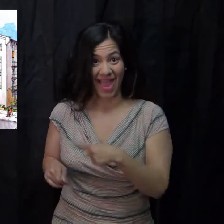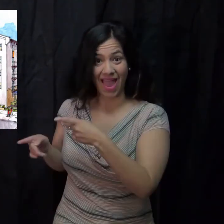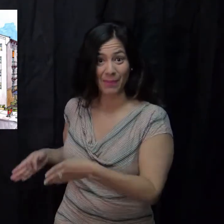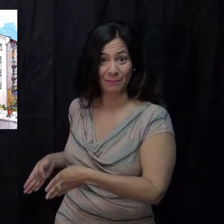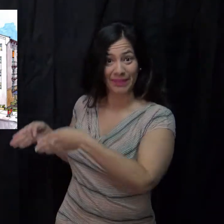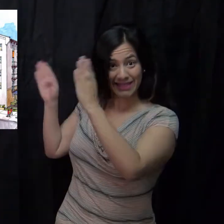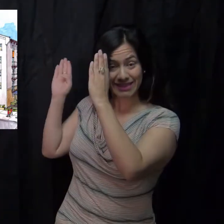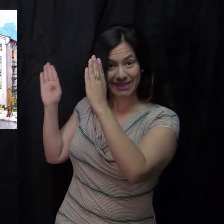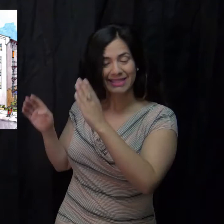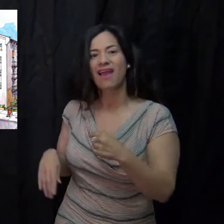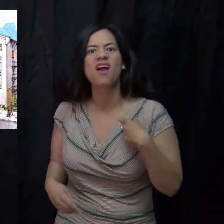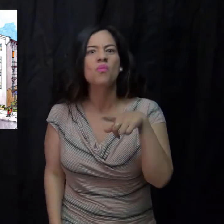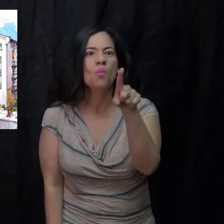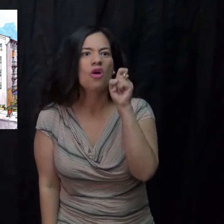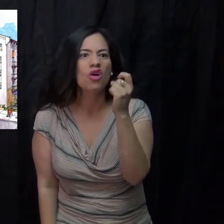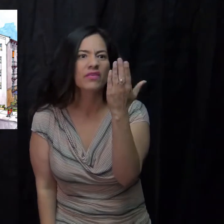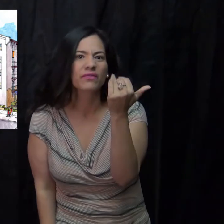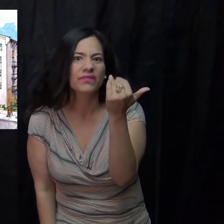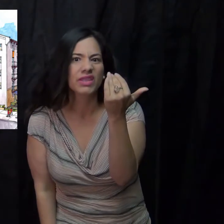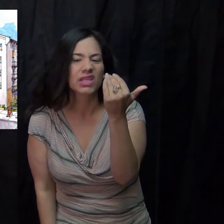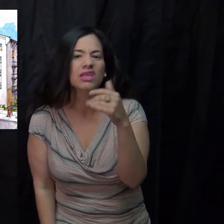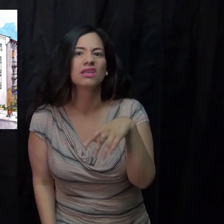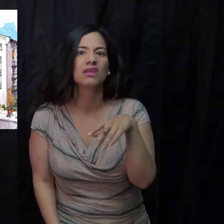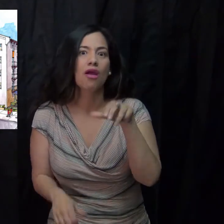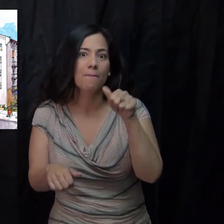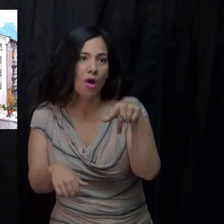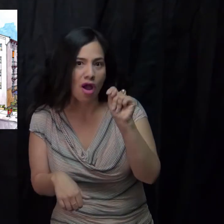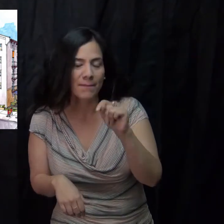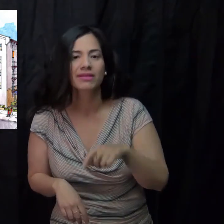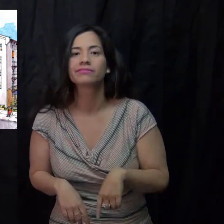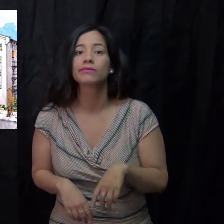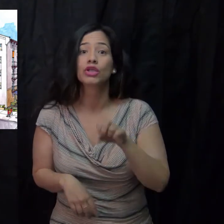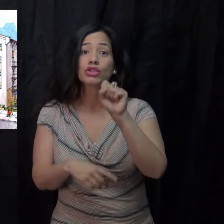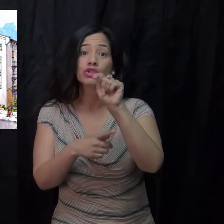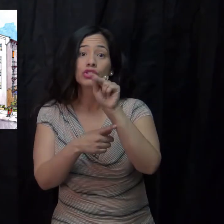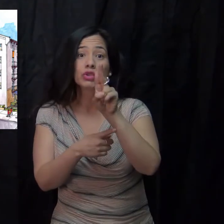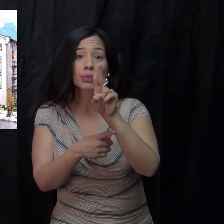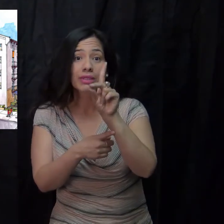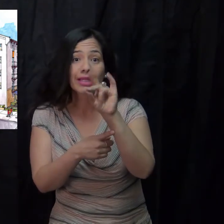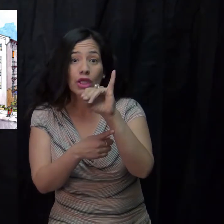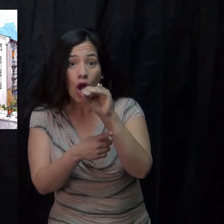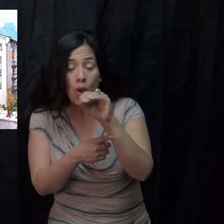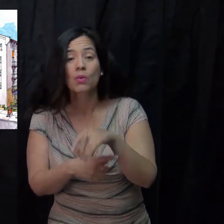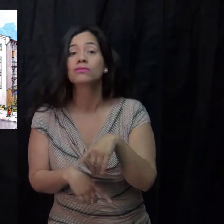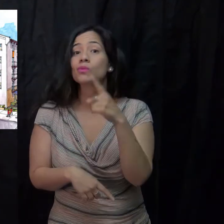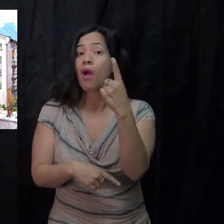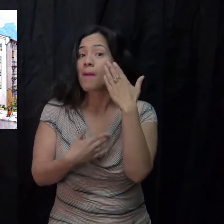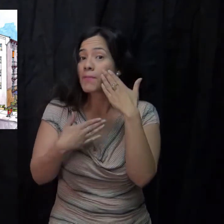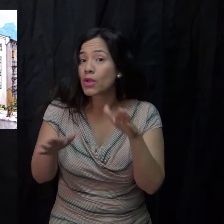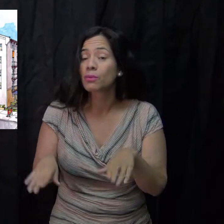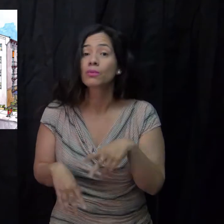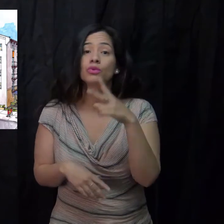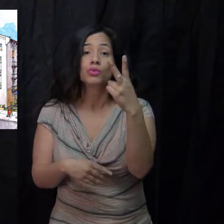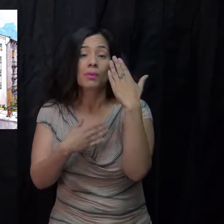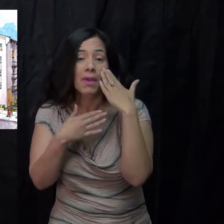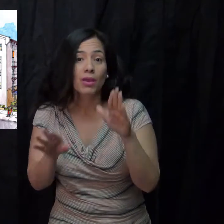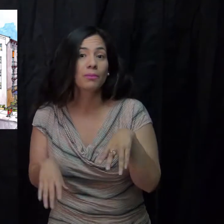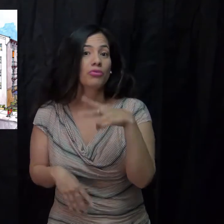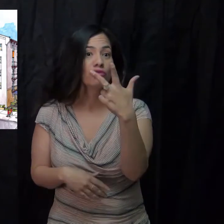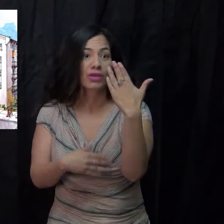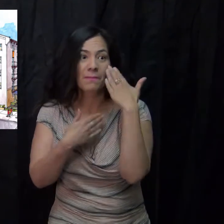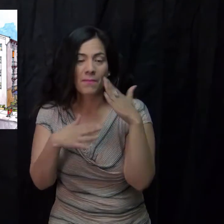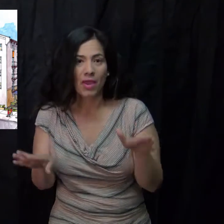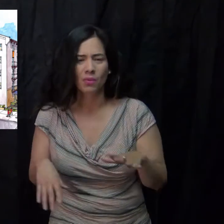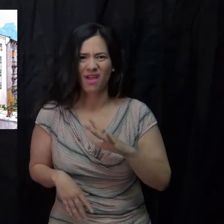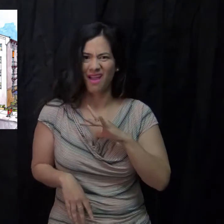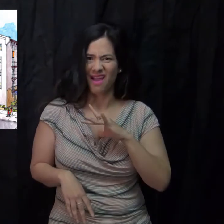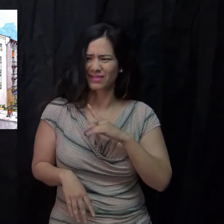Marea Alta has 115 units full of studio, one, two, and three-bedroom apartments.